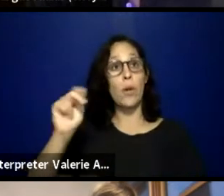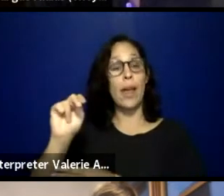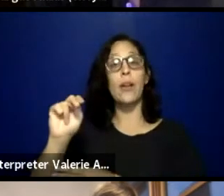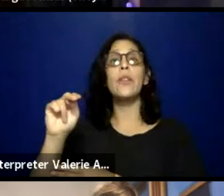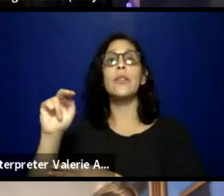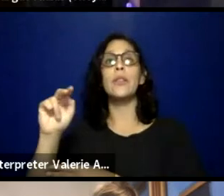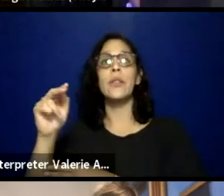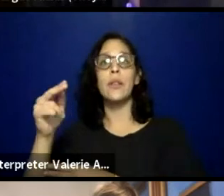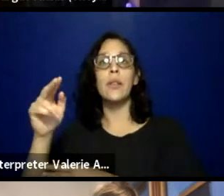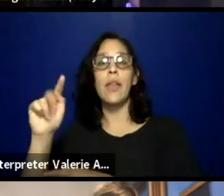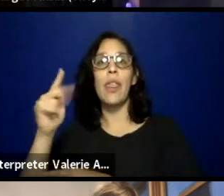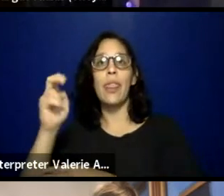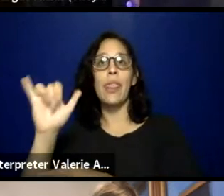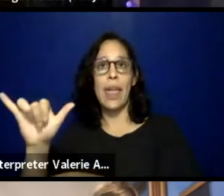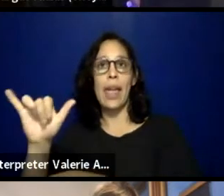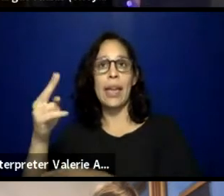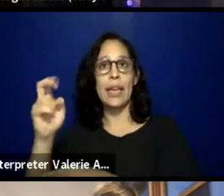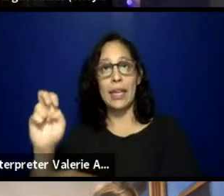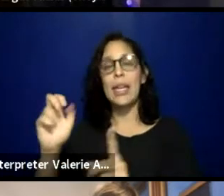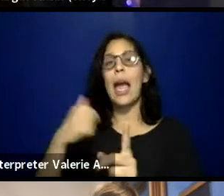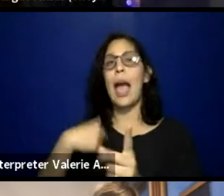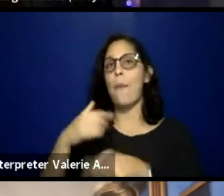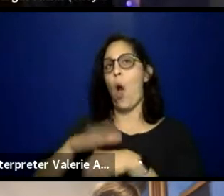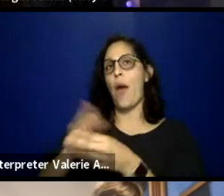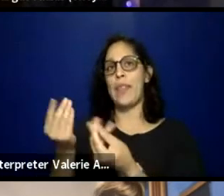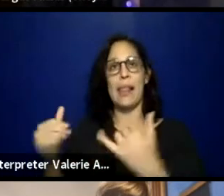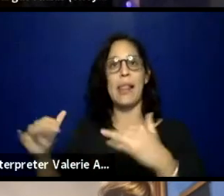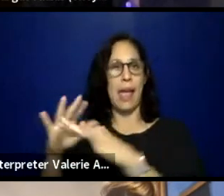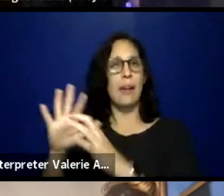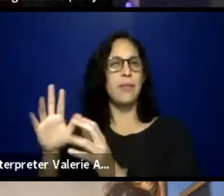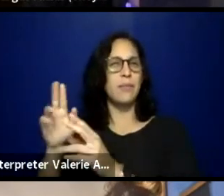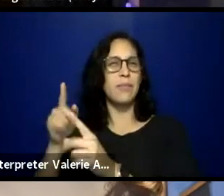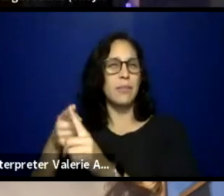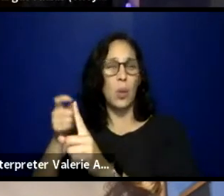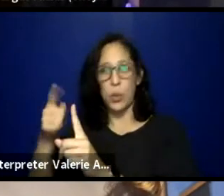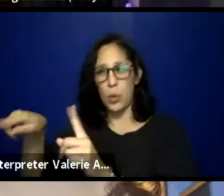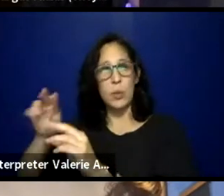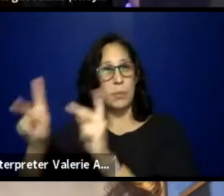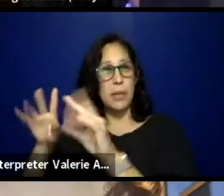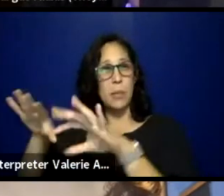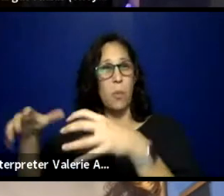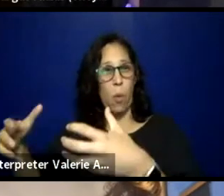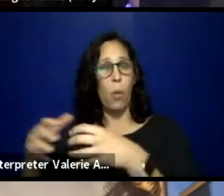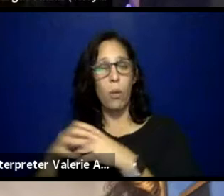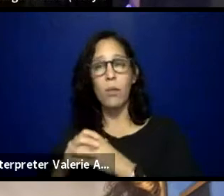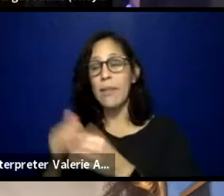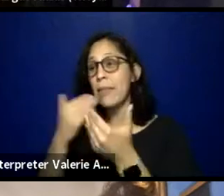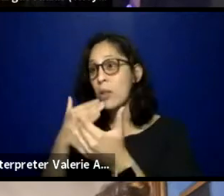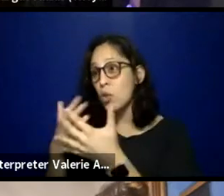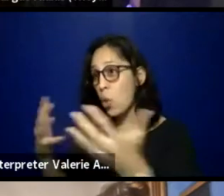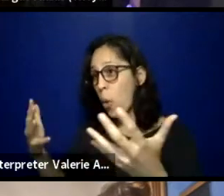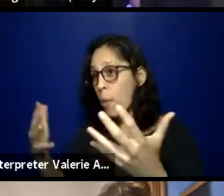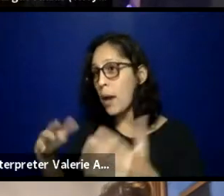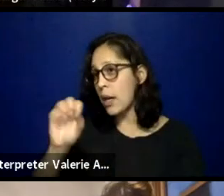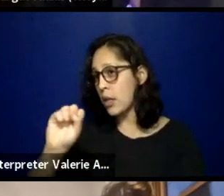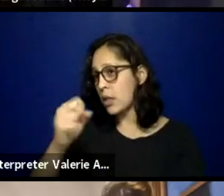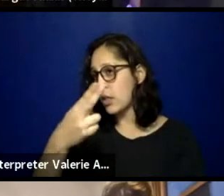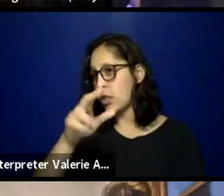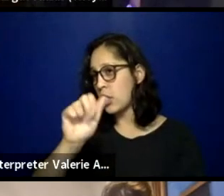and Takelma people. Thank you all so much, living descendants of these people for taking care of this land, and I'm gonna work